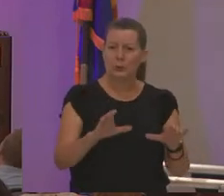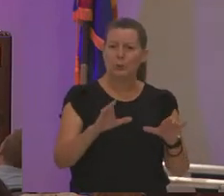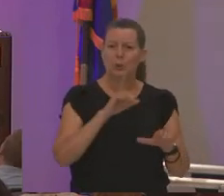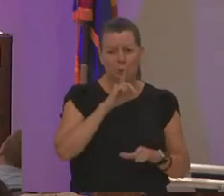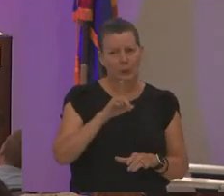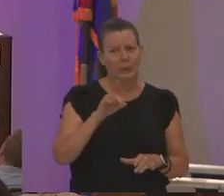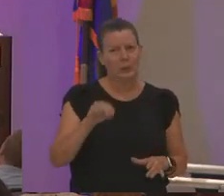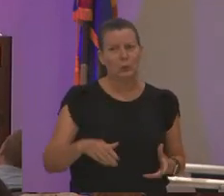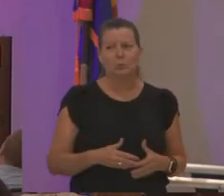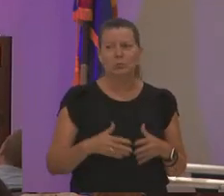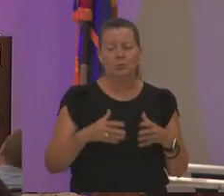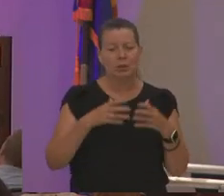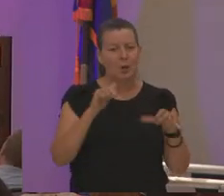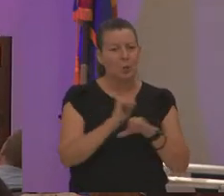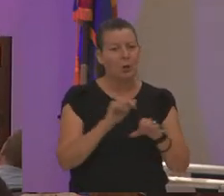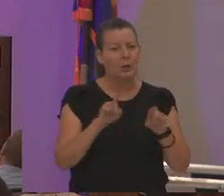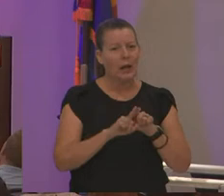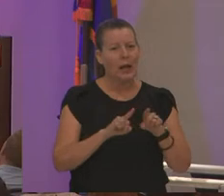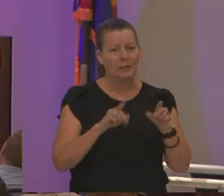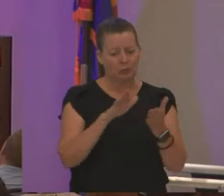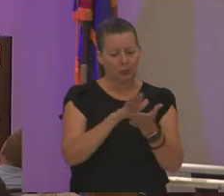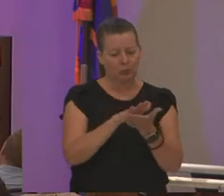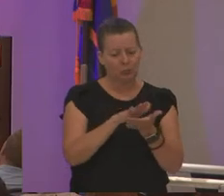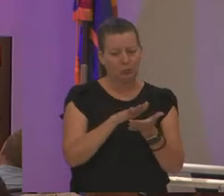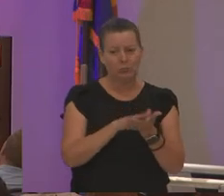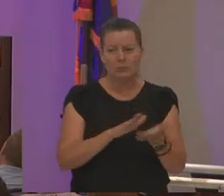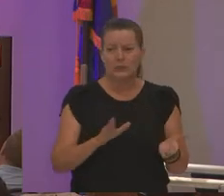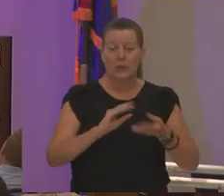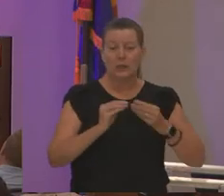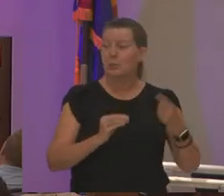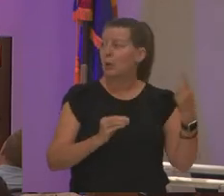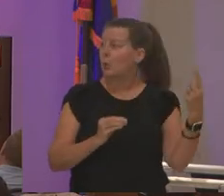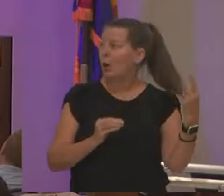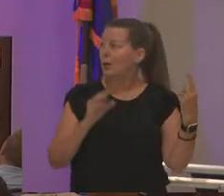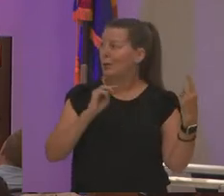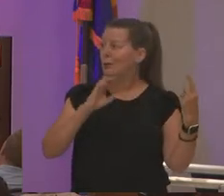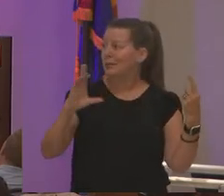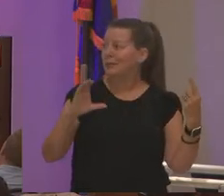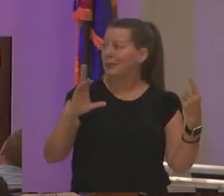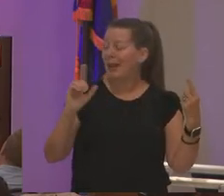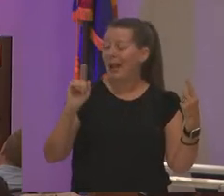of work to do as an institution and because our number one thing is mcc is an agent for diversity